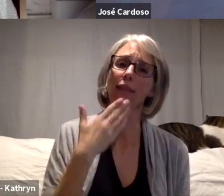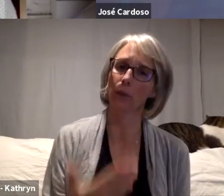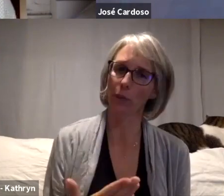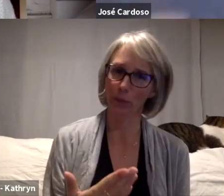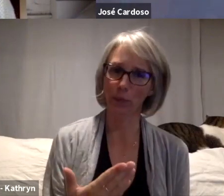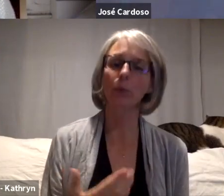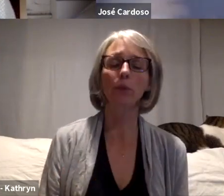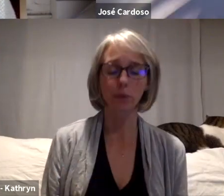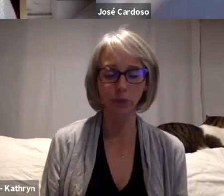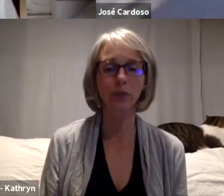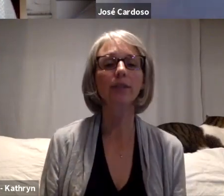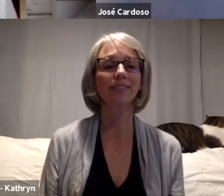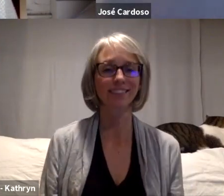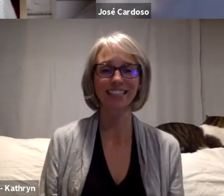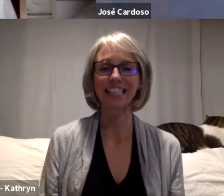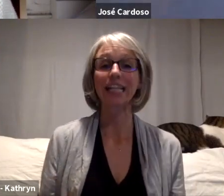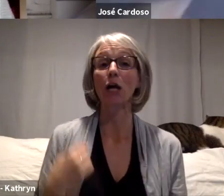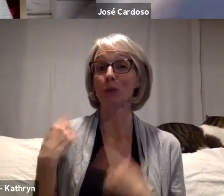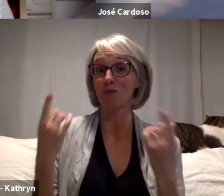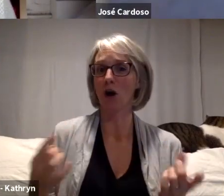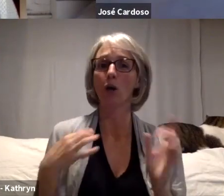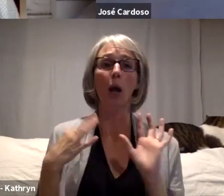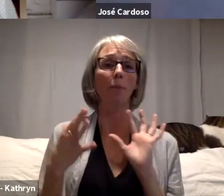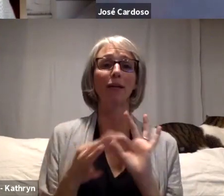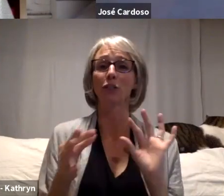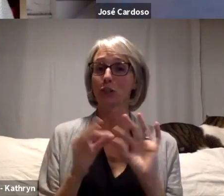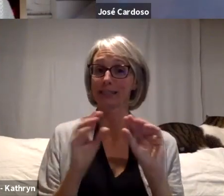not mentioned that I will not have good dreams tonight.